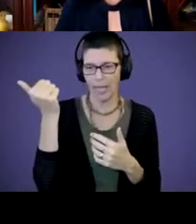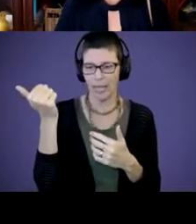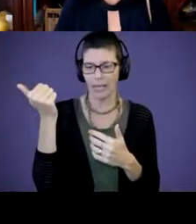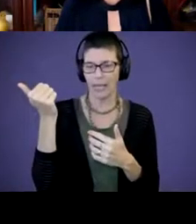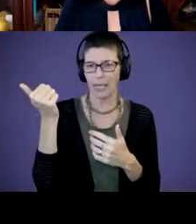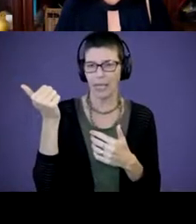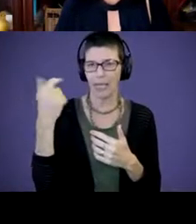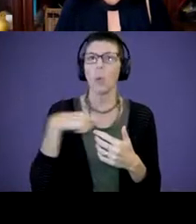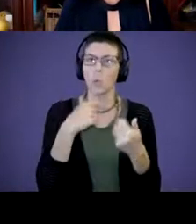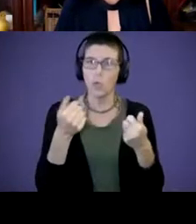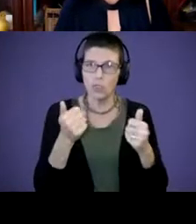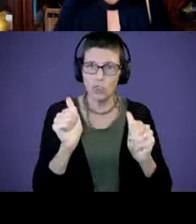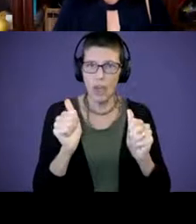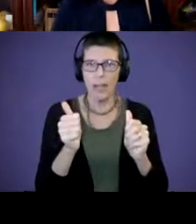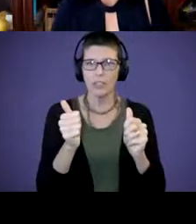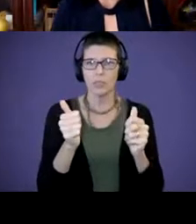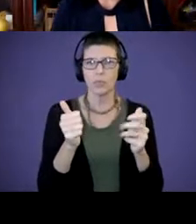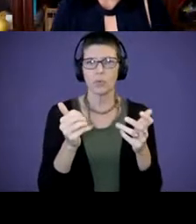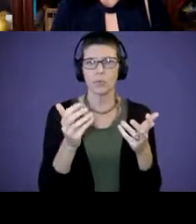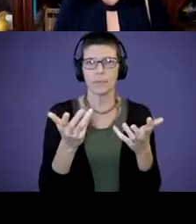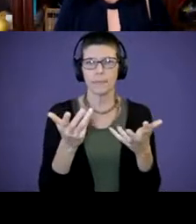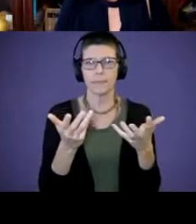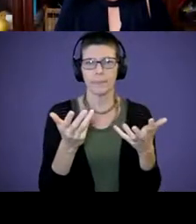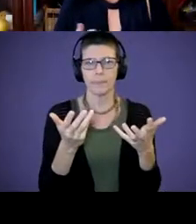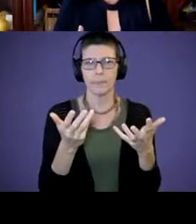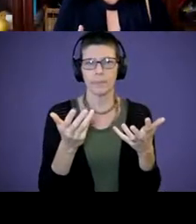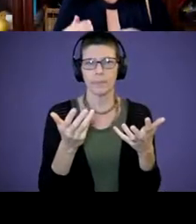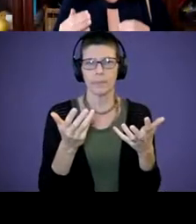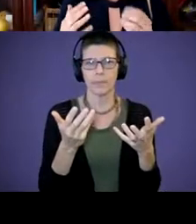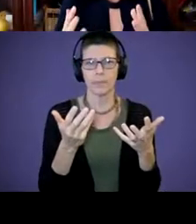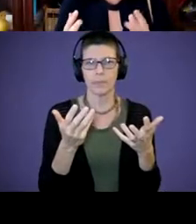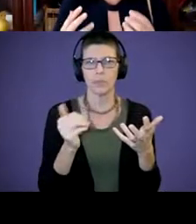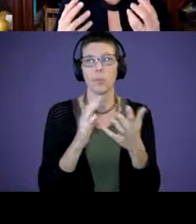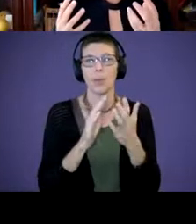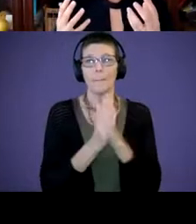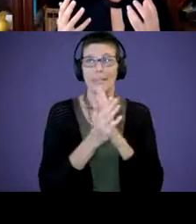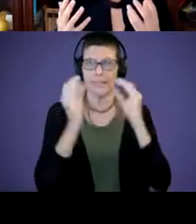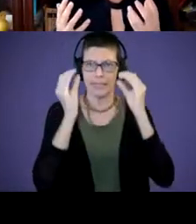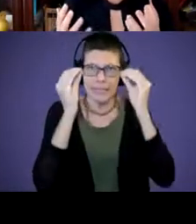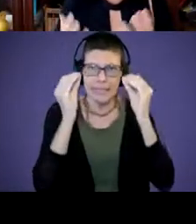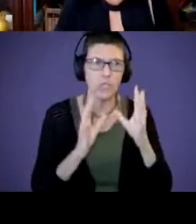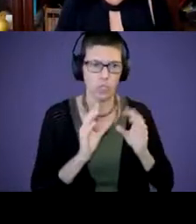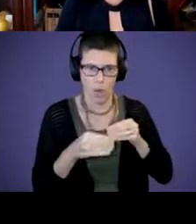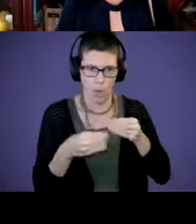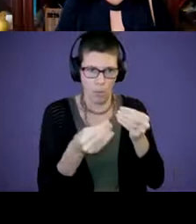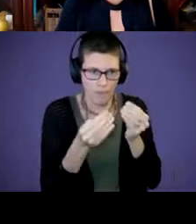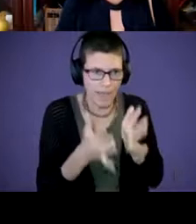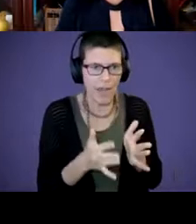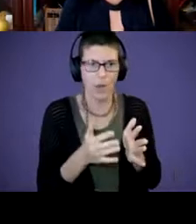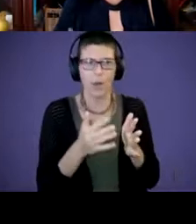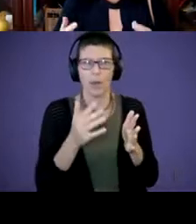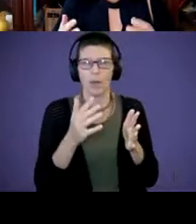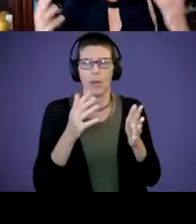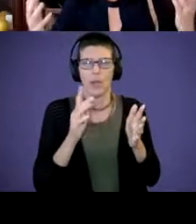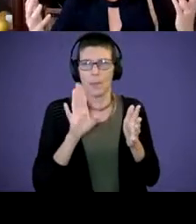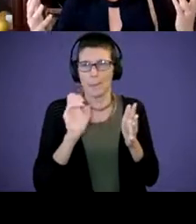so hard to be, be a teacher, be a provider, be everything we need to for this child. And amongst